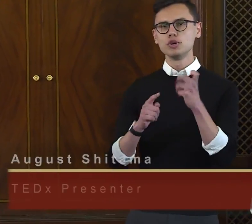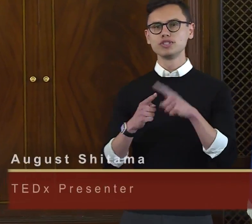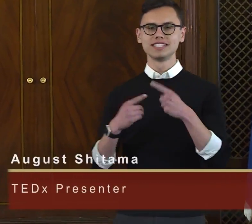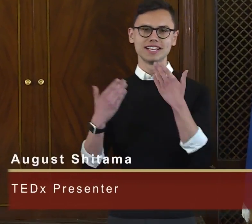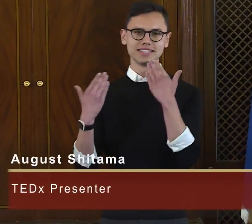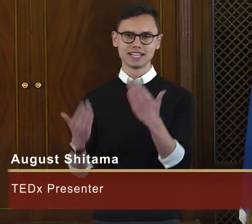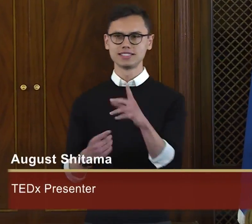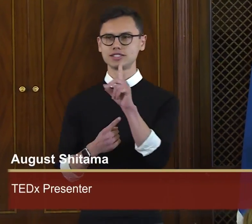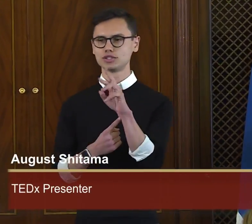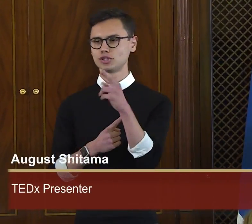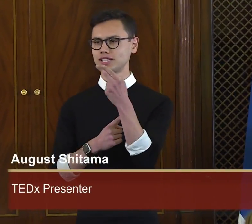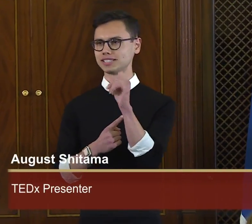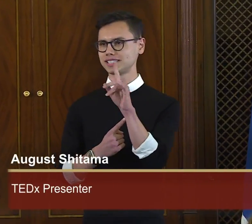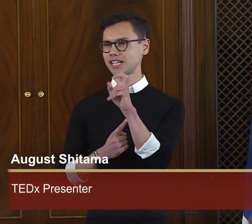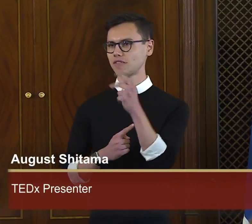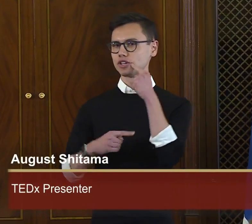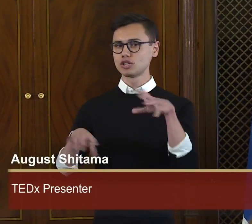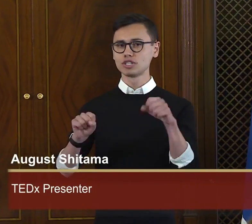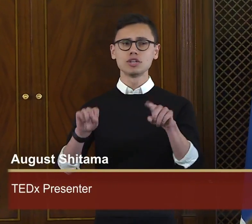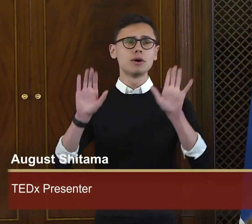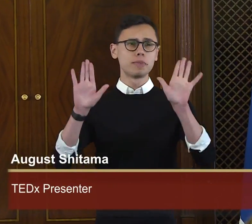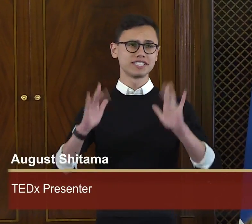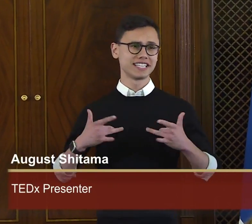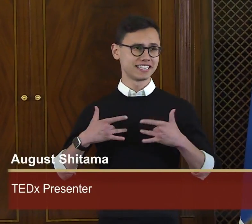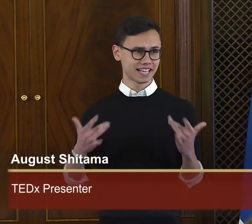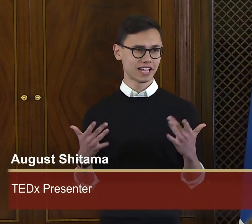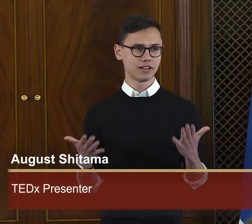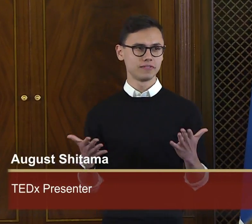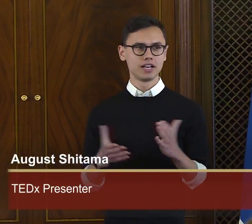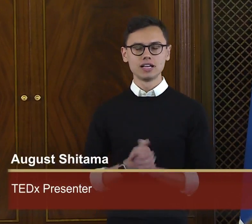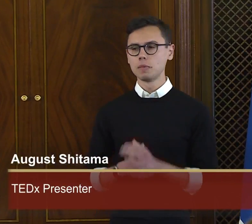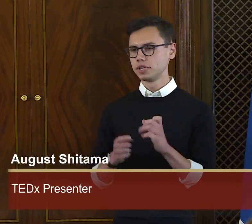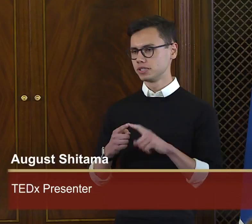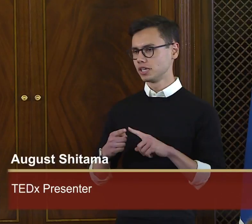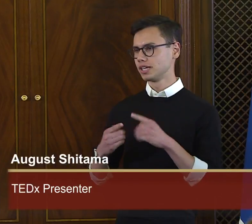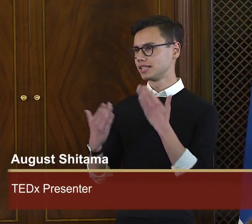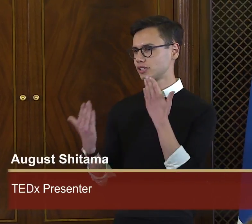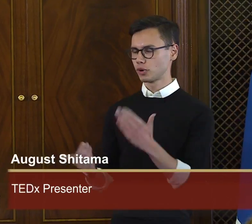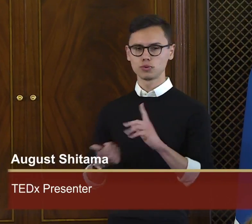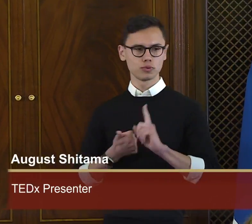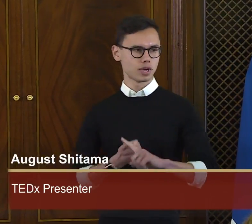Shitama: Hello, everyone. I first want to thank Dr. Hayden for hosting this wonderful event.